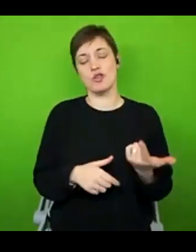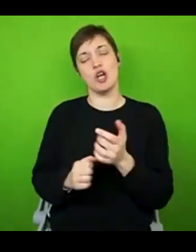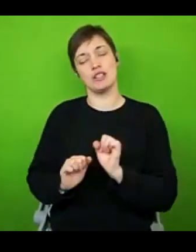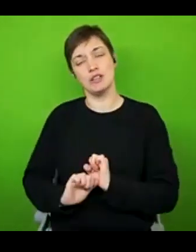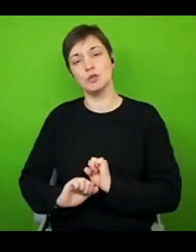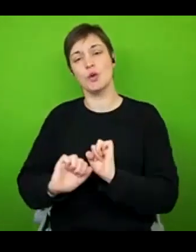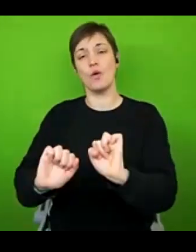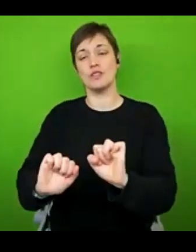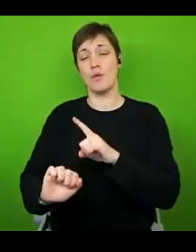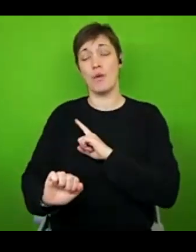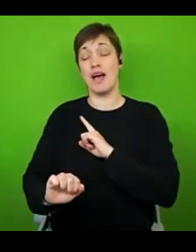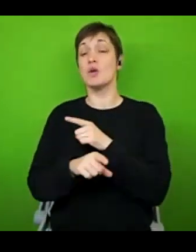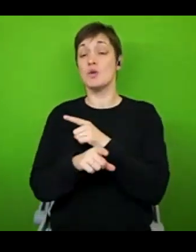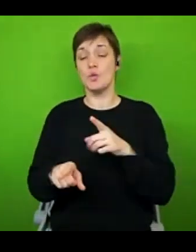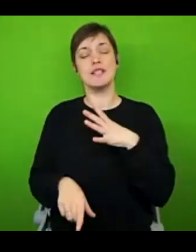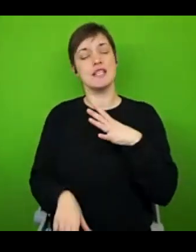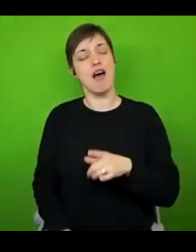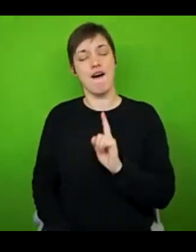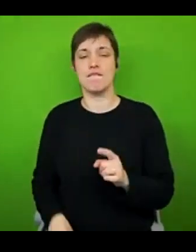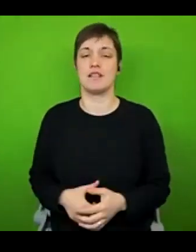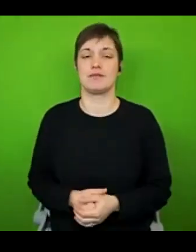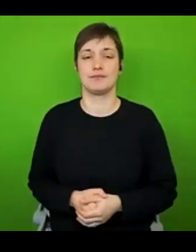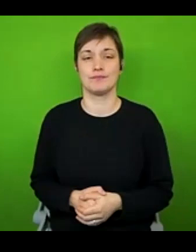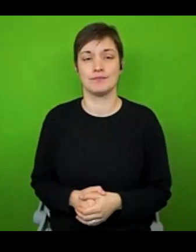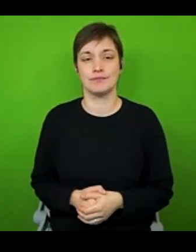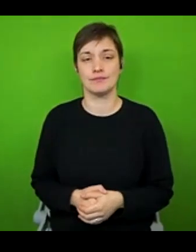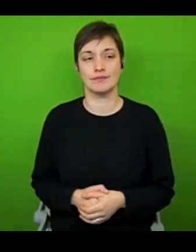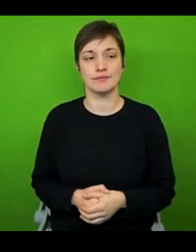deserve it. And I think I'm going to leave that here for now. That's me